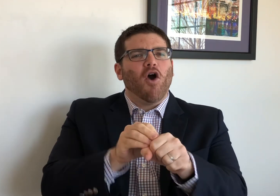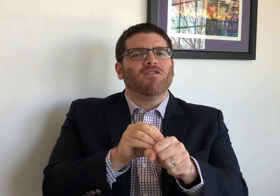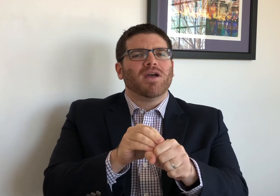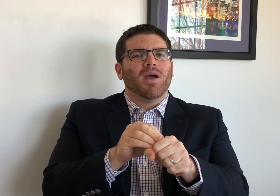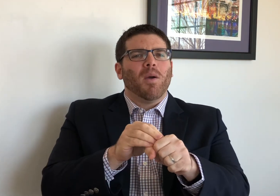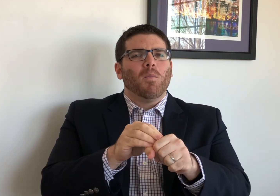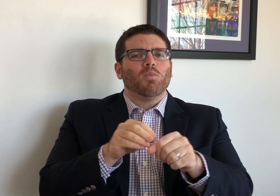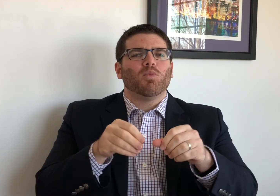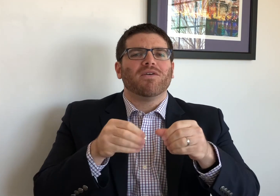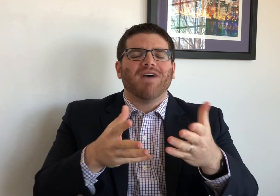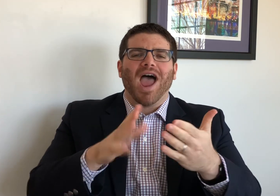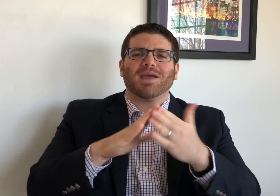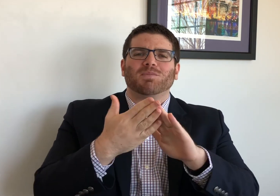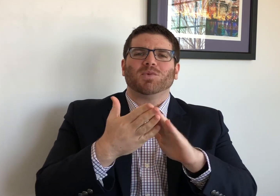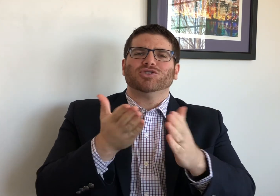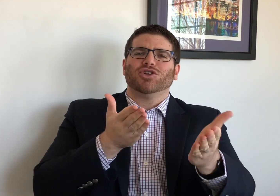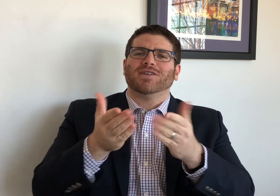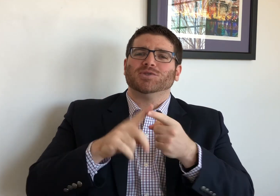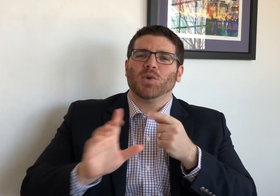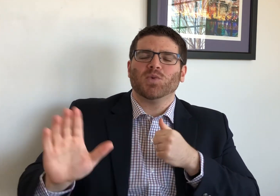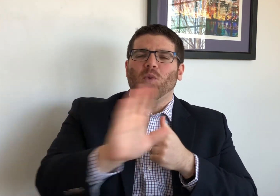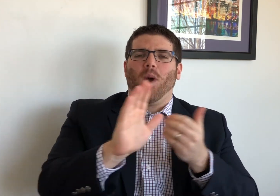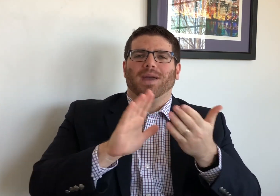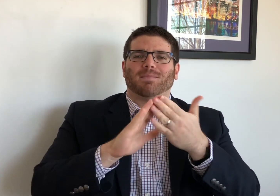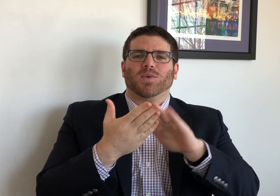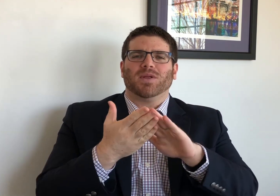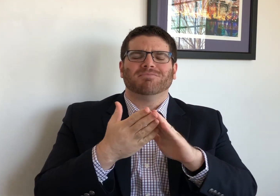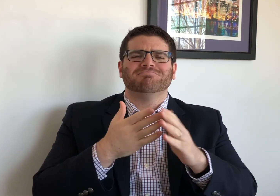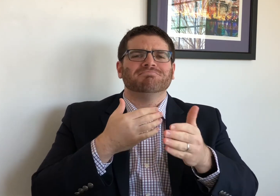that involvement and provide services to your community, no